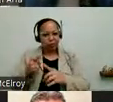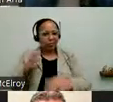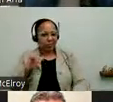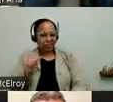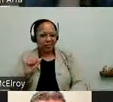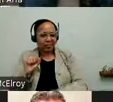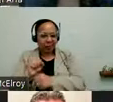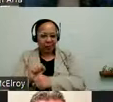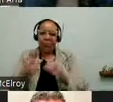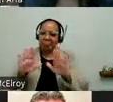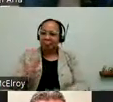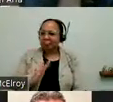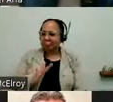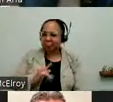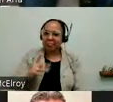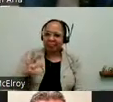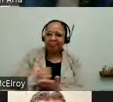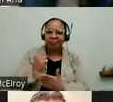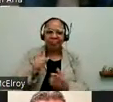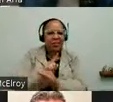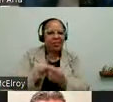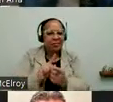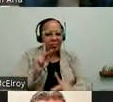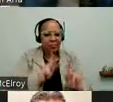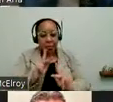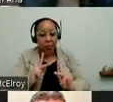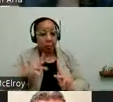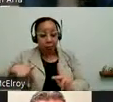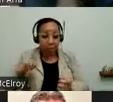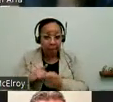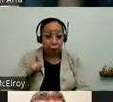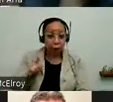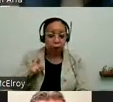people. And if you haven't met her yet, I suggest you do so.